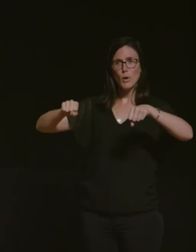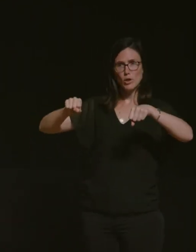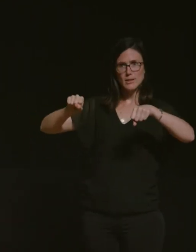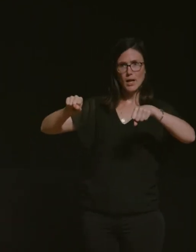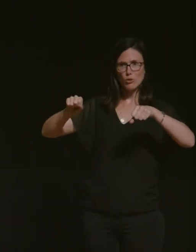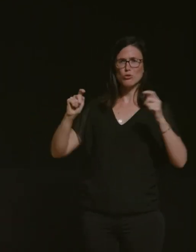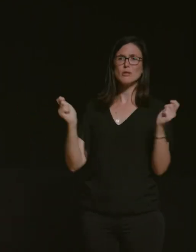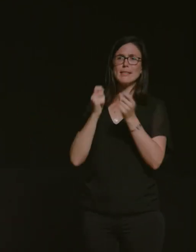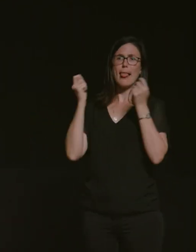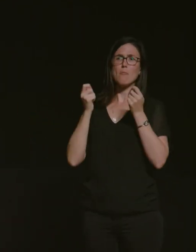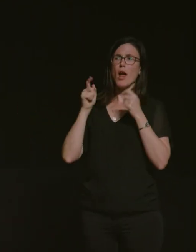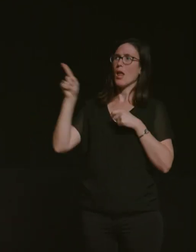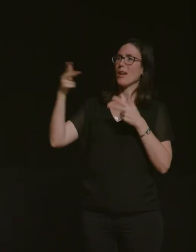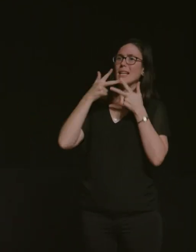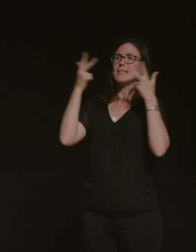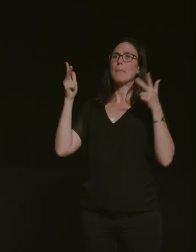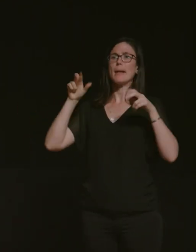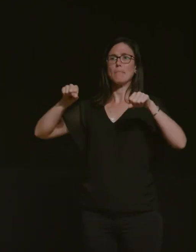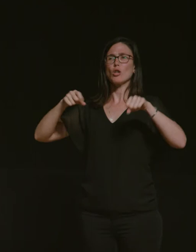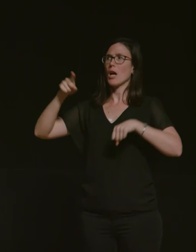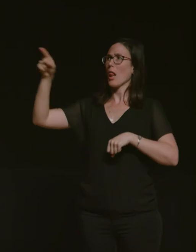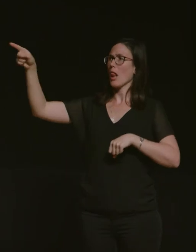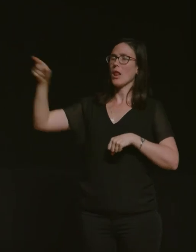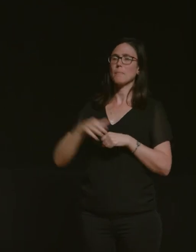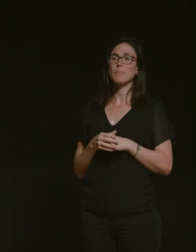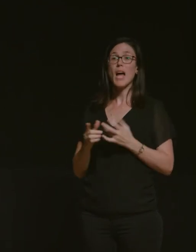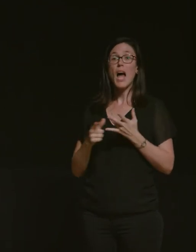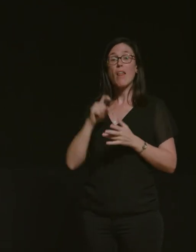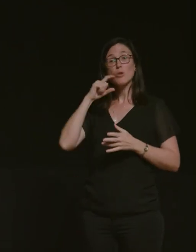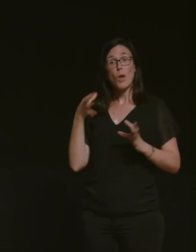exhibition some stories will be about motorcycles but other storytellers have been a little more